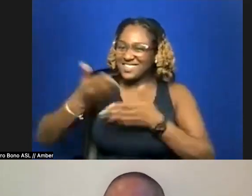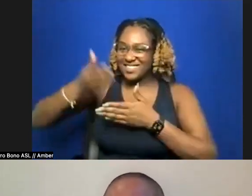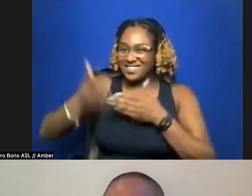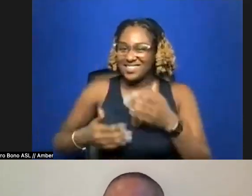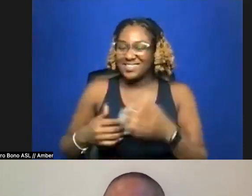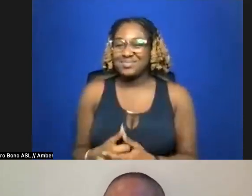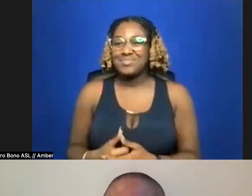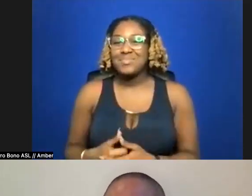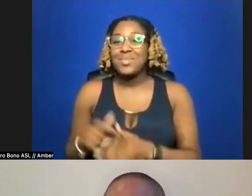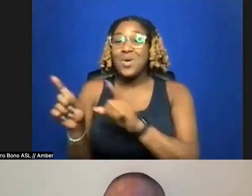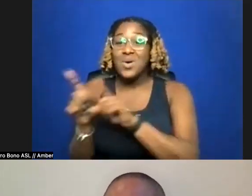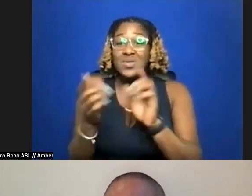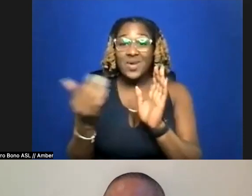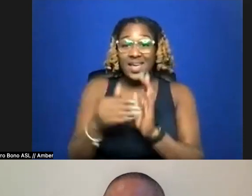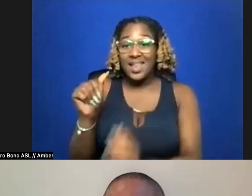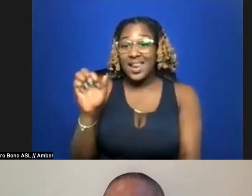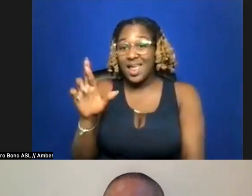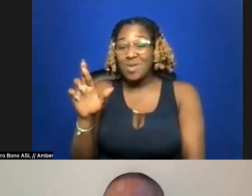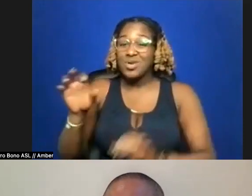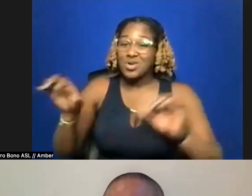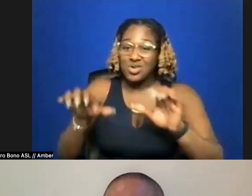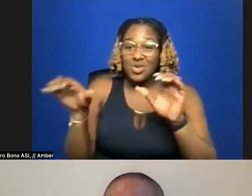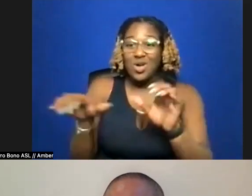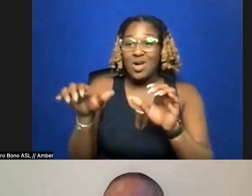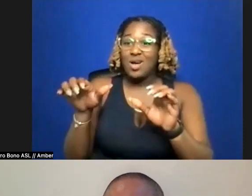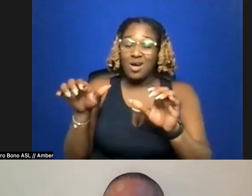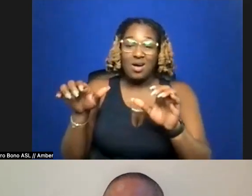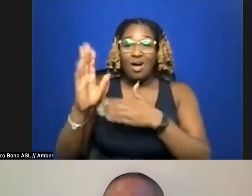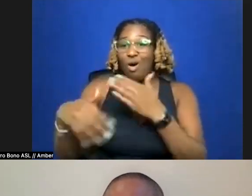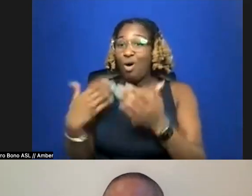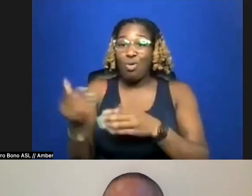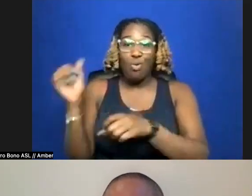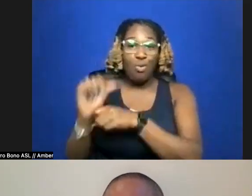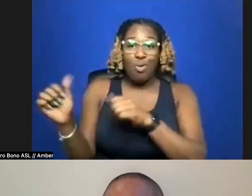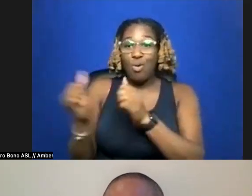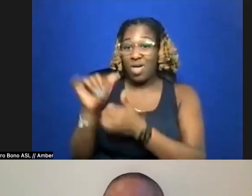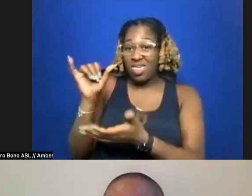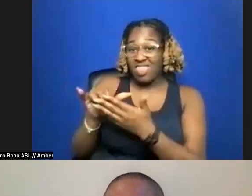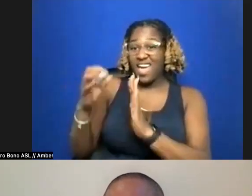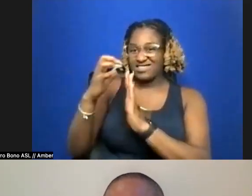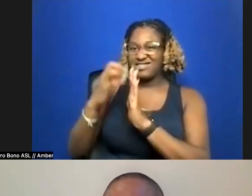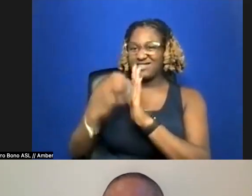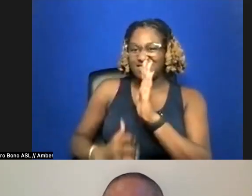again to Amber, doing all the work with that text. Thank you so much, Diamond,